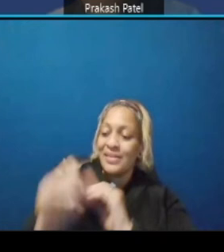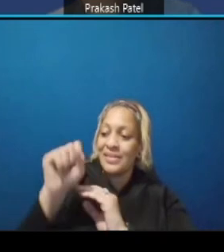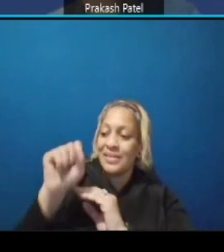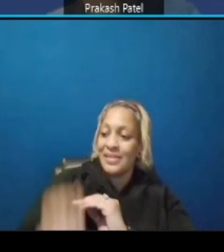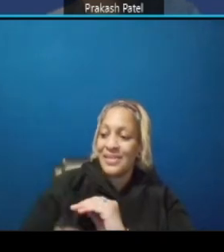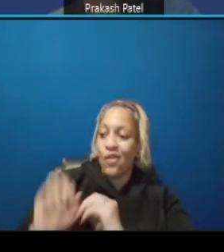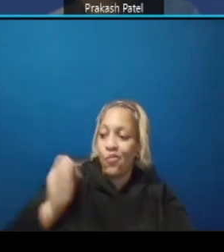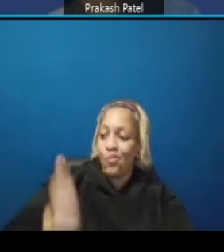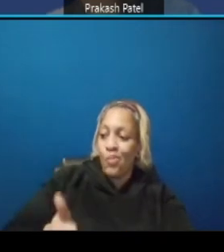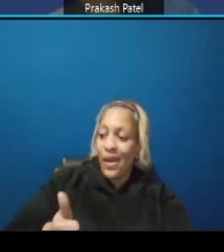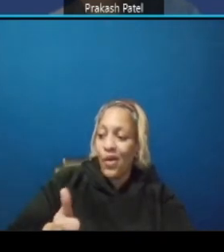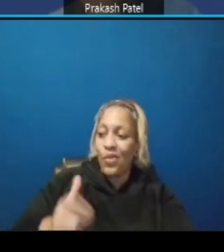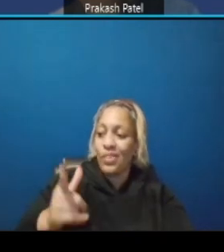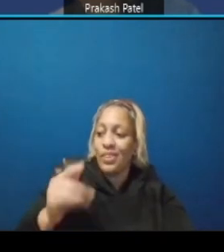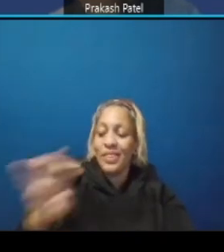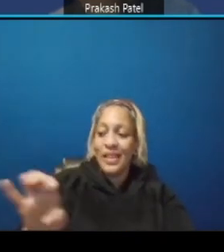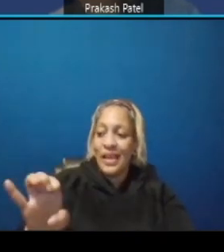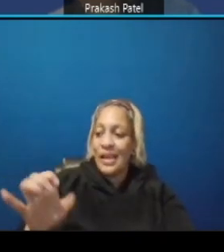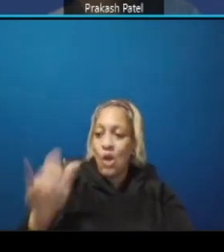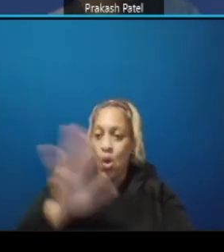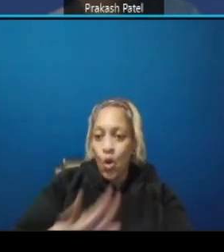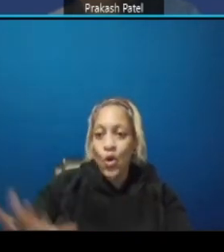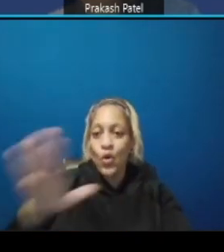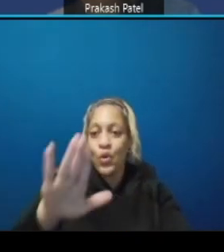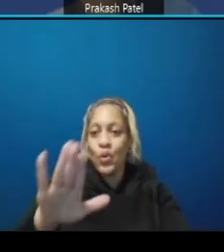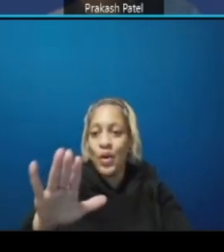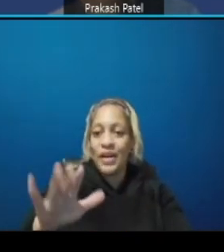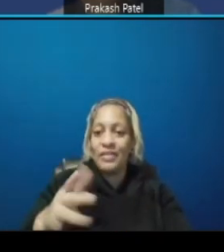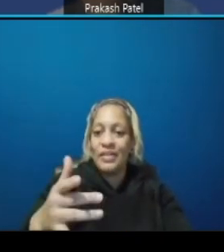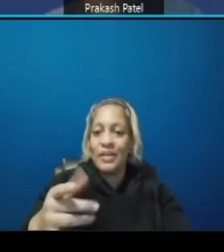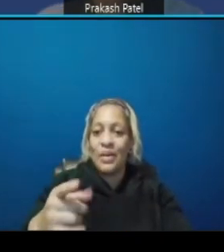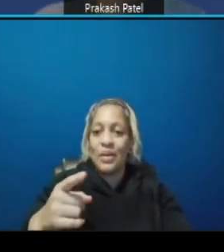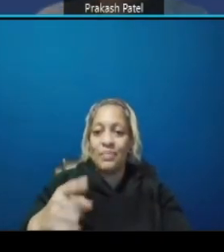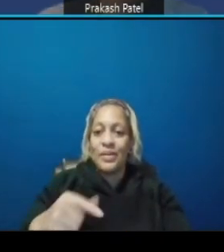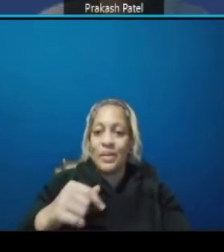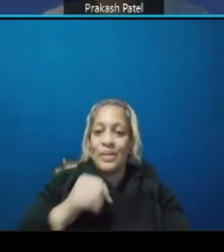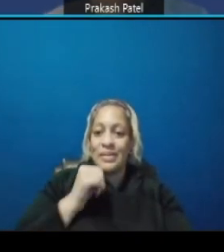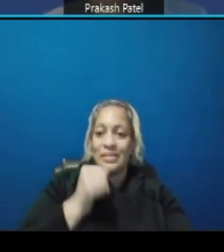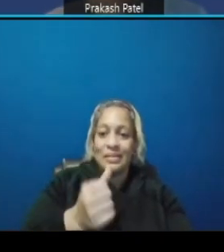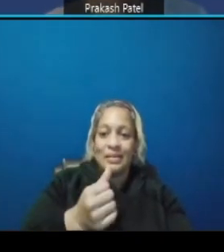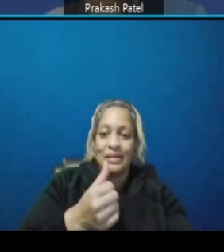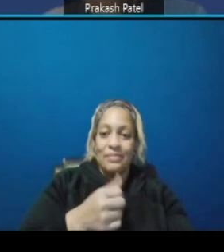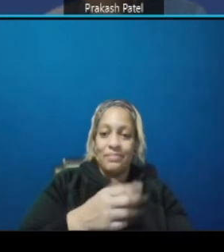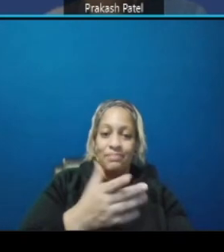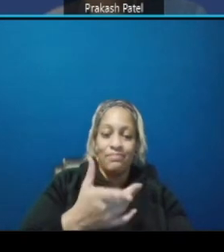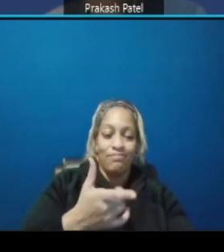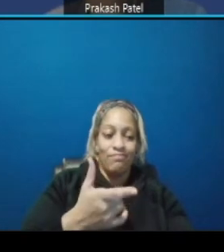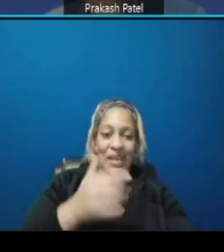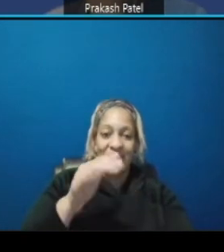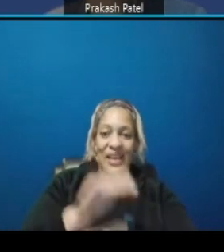almost everywhere except uh in the in uh in the u.n when we have to erect uh the bridge